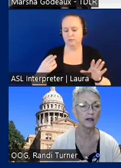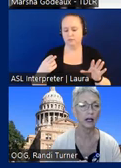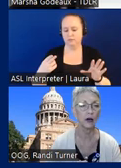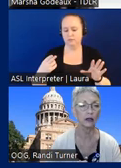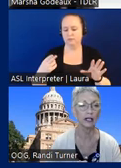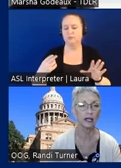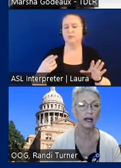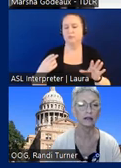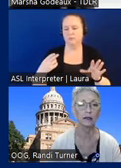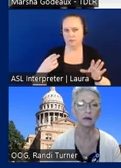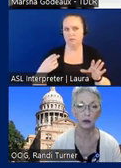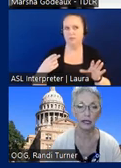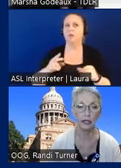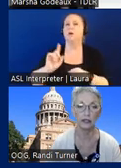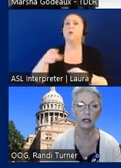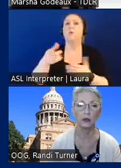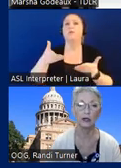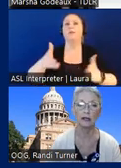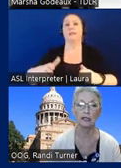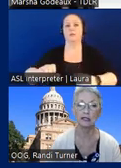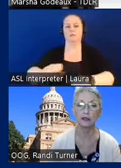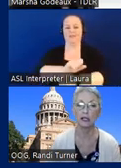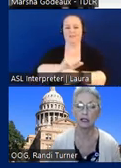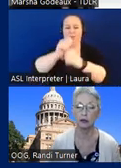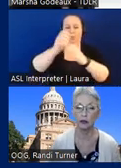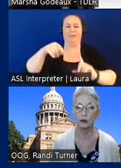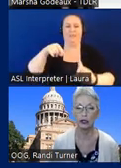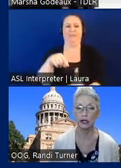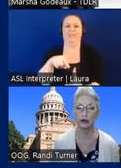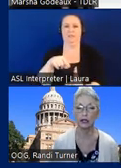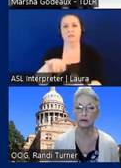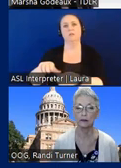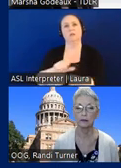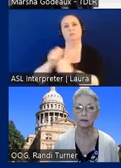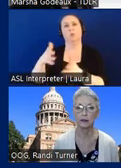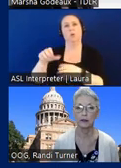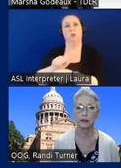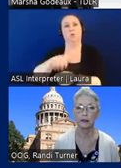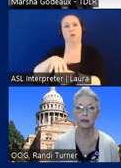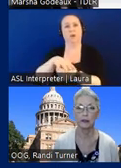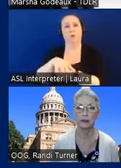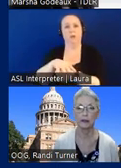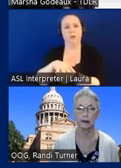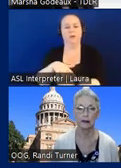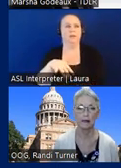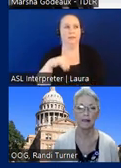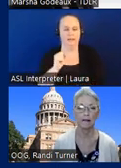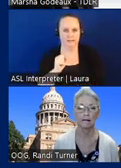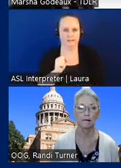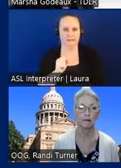area only allows employees would it be considered an employee work area yes yes a warehouse